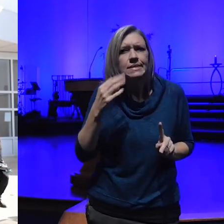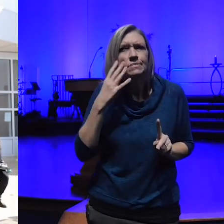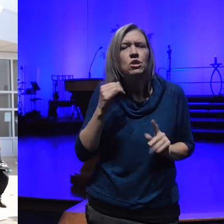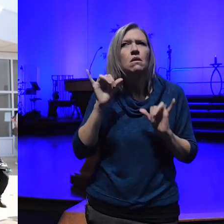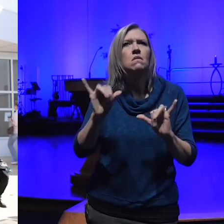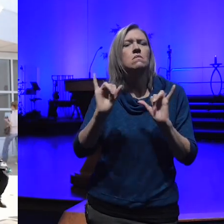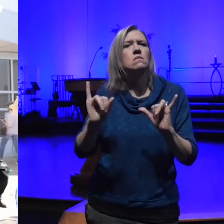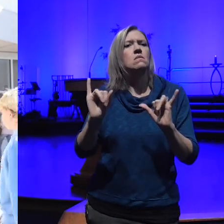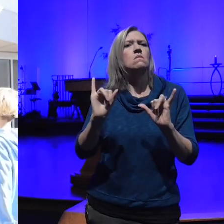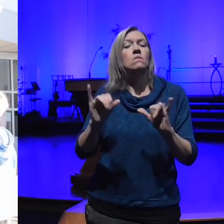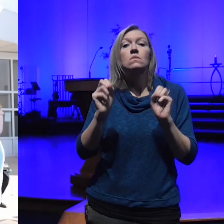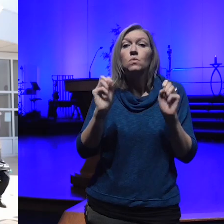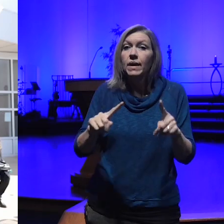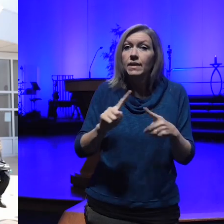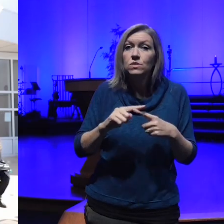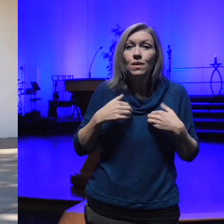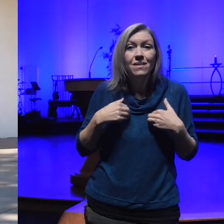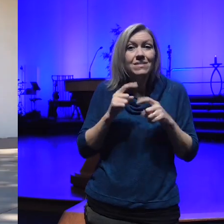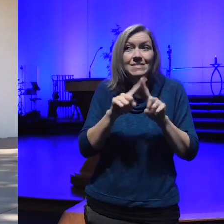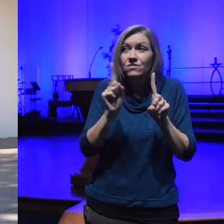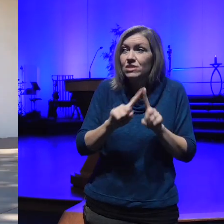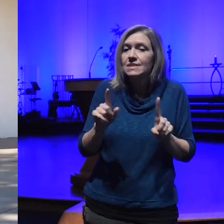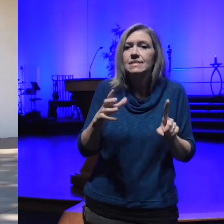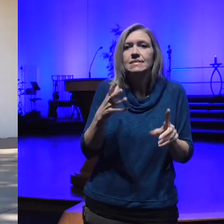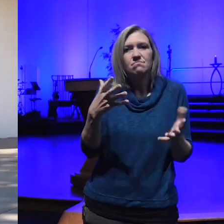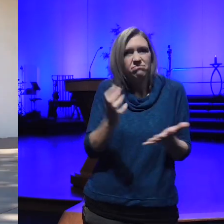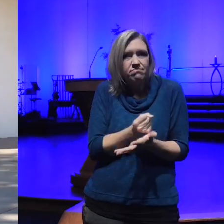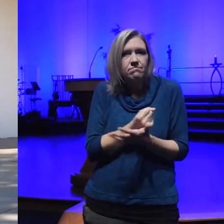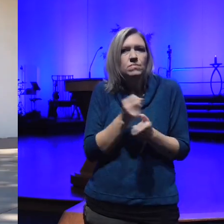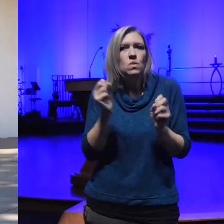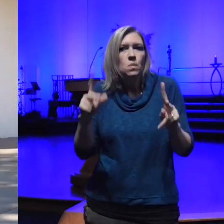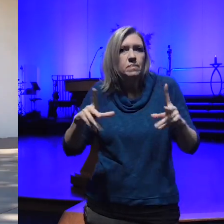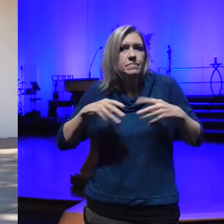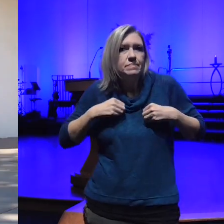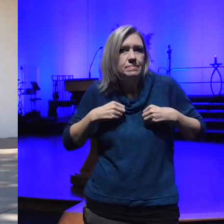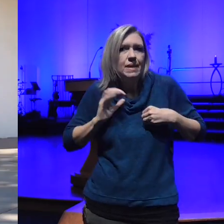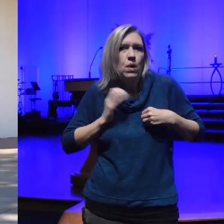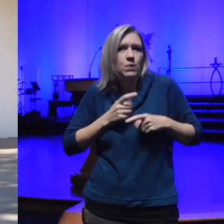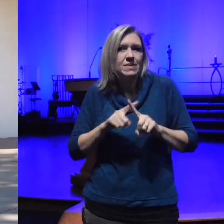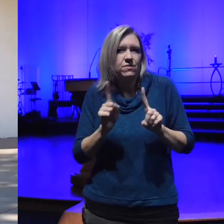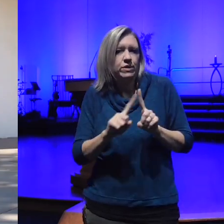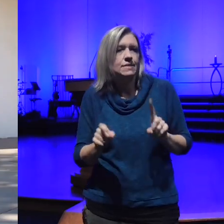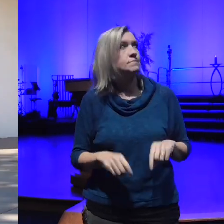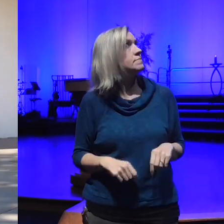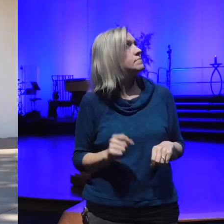and that we embrace our differences what does it mean to you to be an enlightened citizen I think